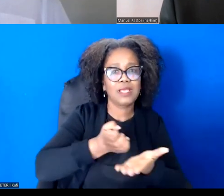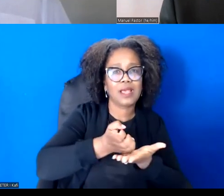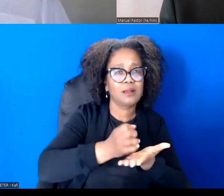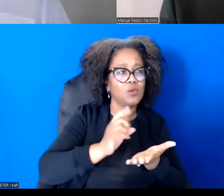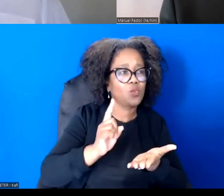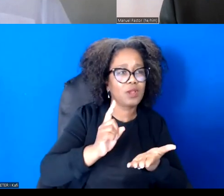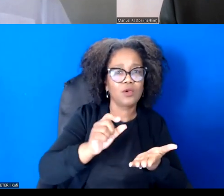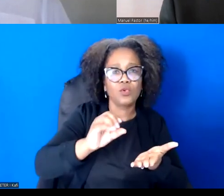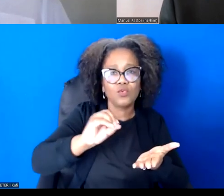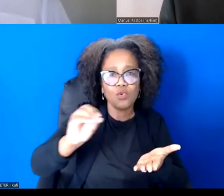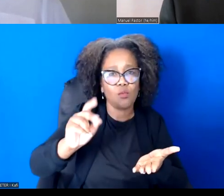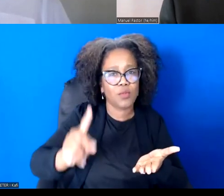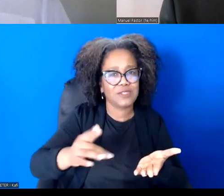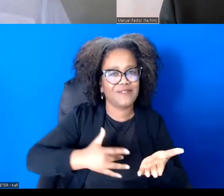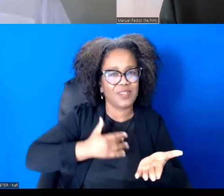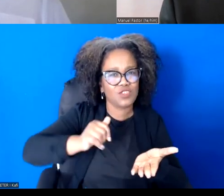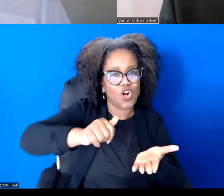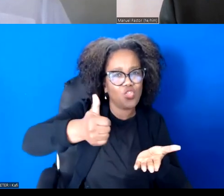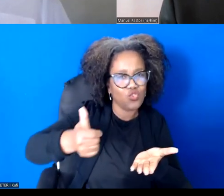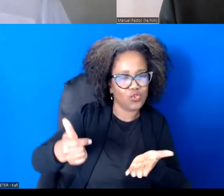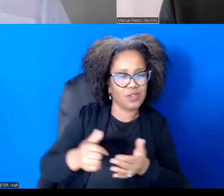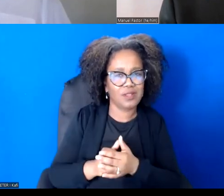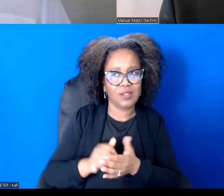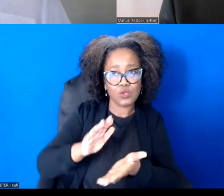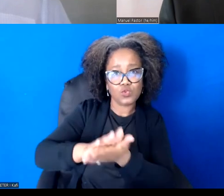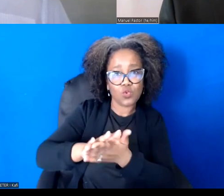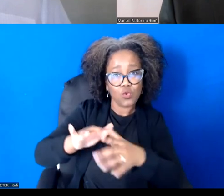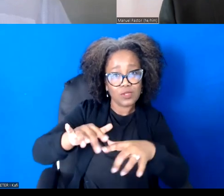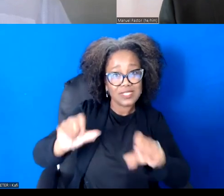And it's something that will go probably certainly beyond our lifetime.